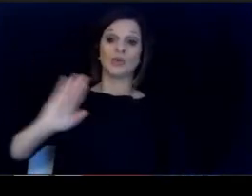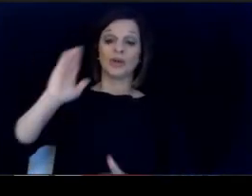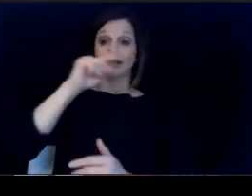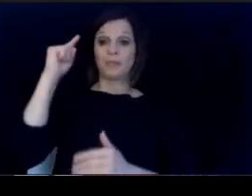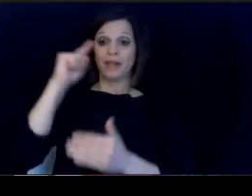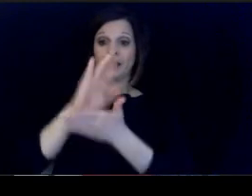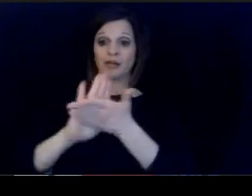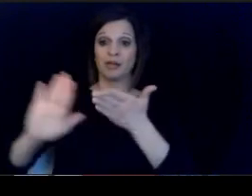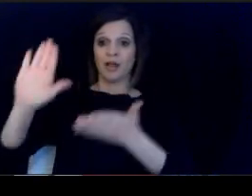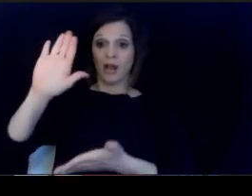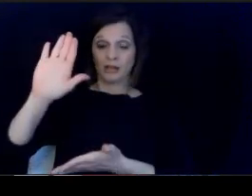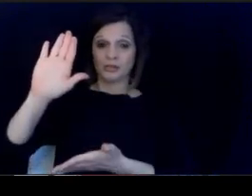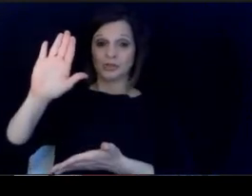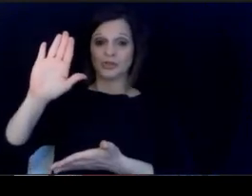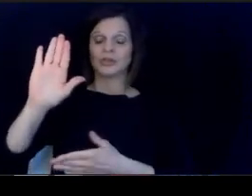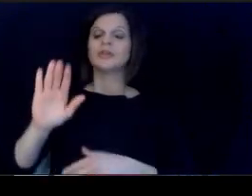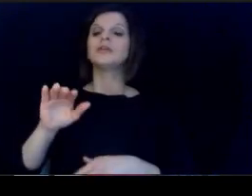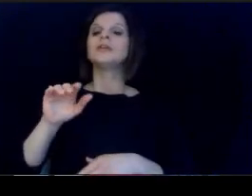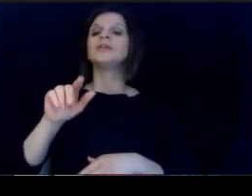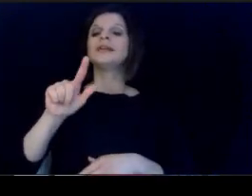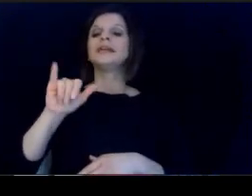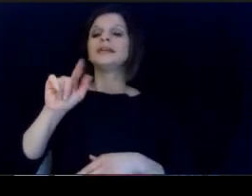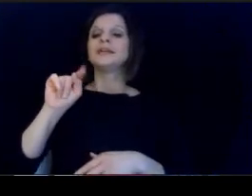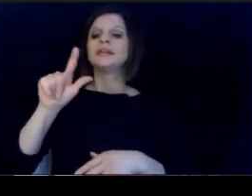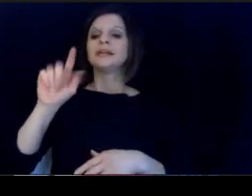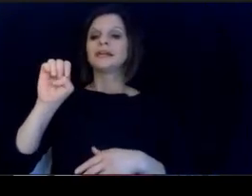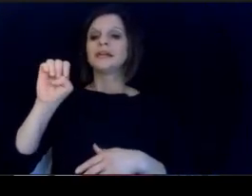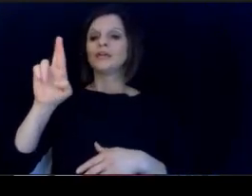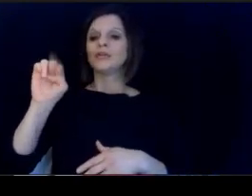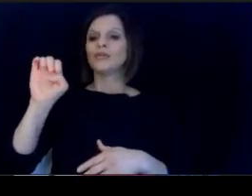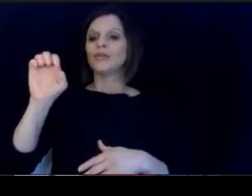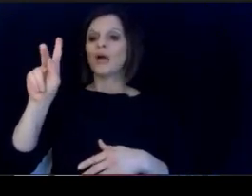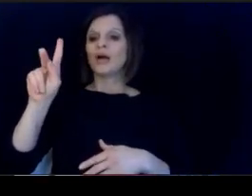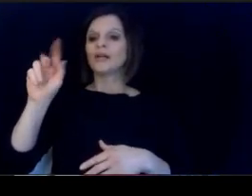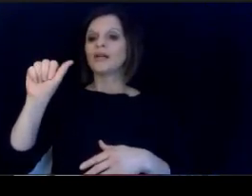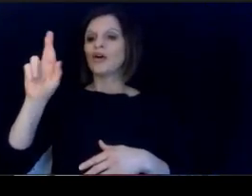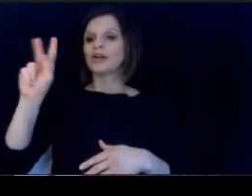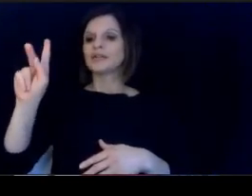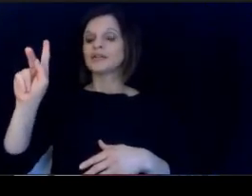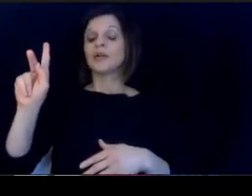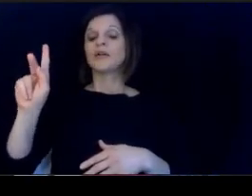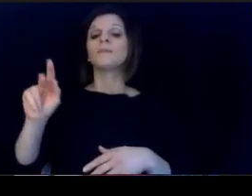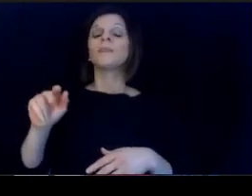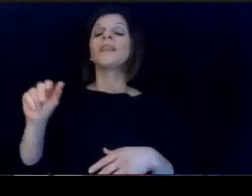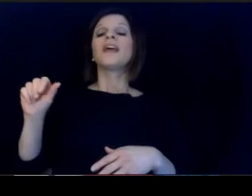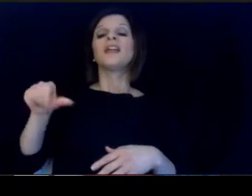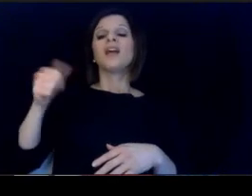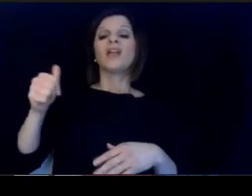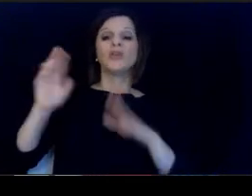black college Philander Smith College in Little Rock. AR and are historically black colleges.